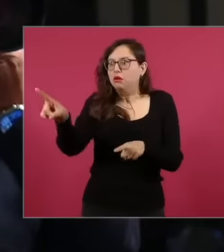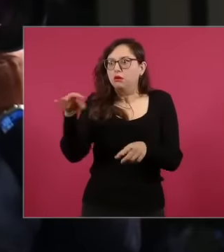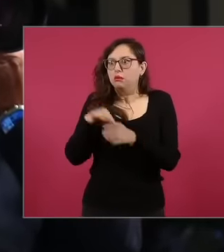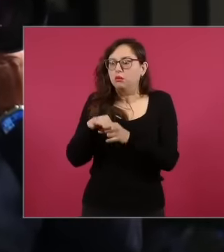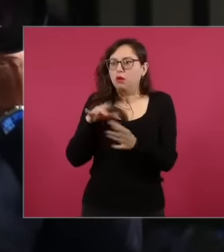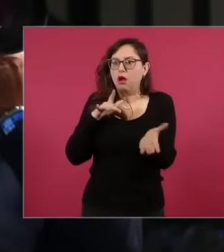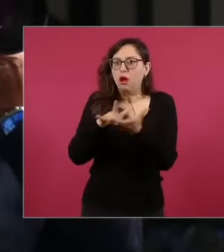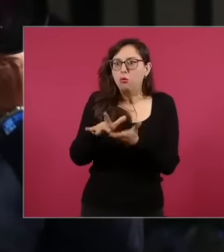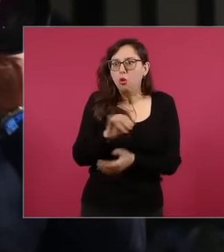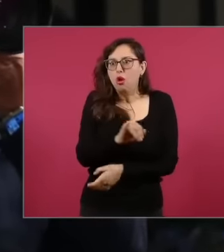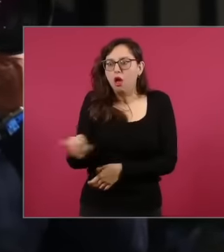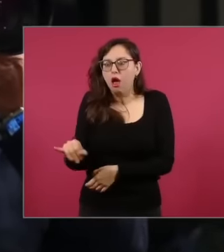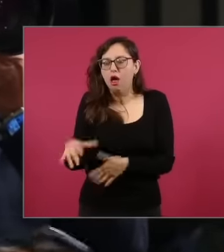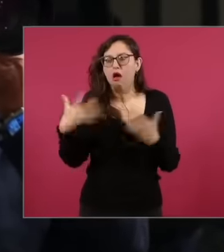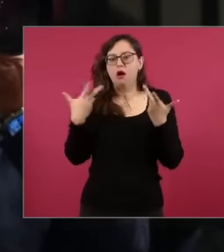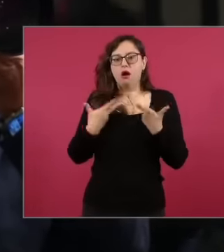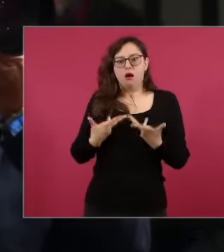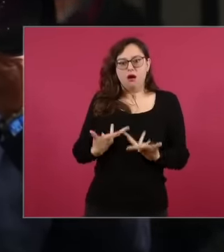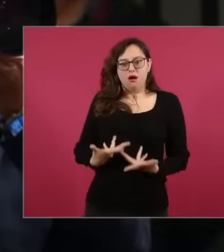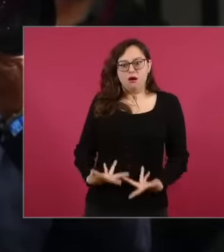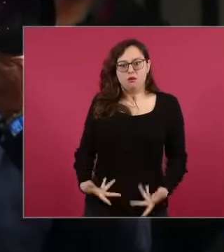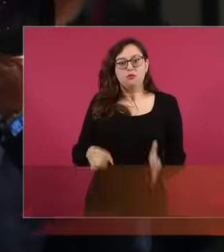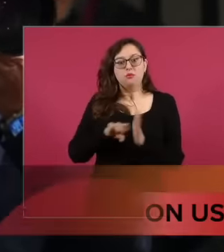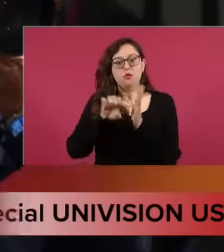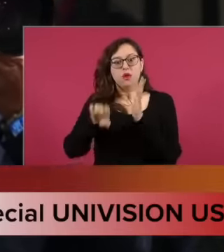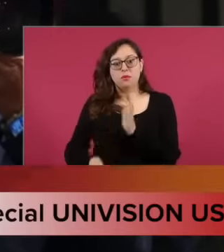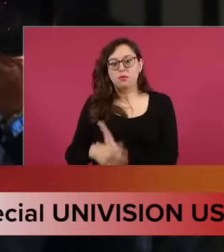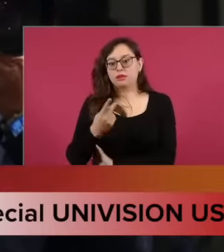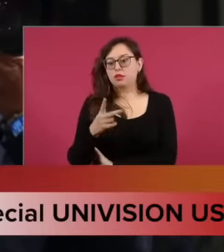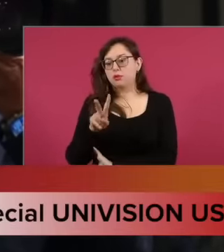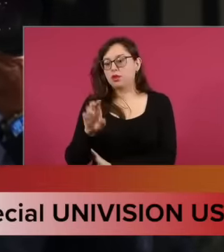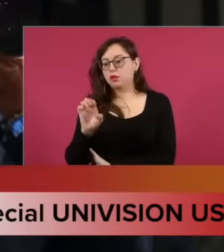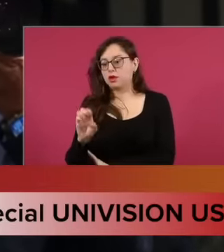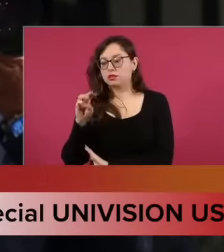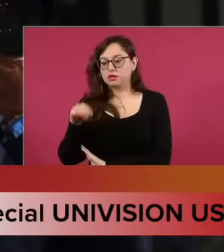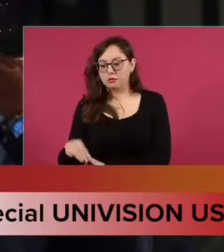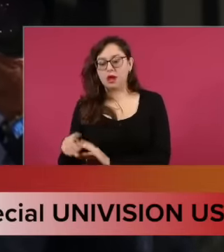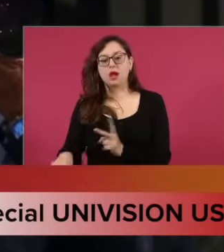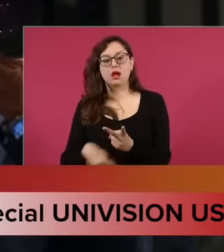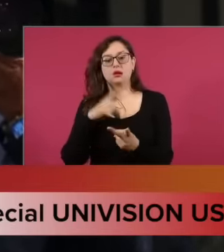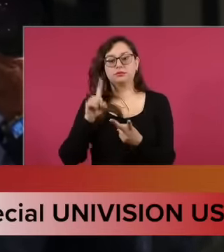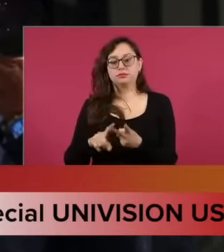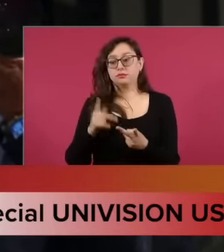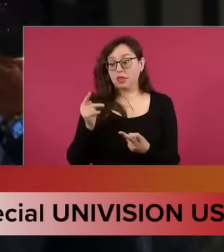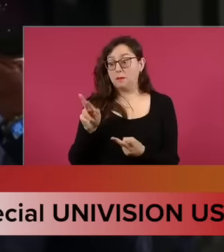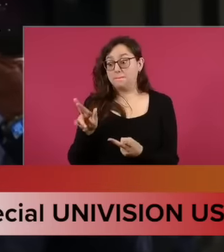the left, for example those of the green party, some representatives of the PRI. But of course